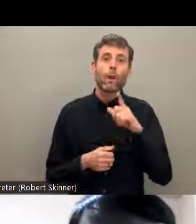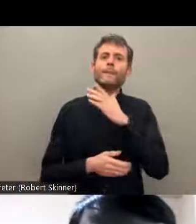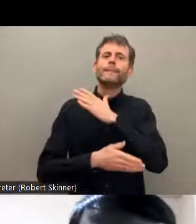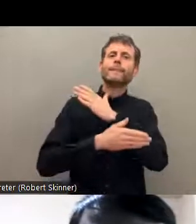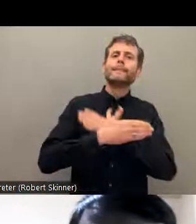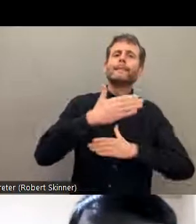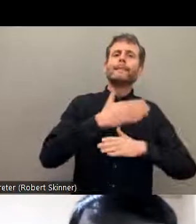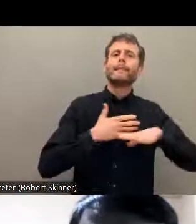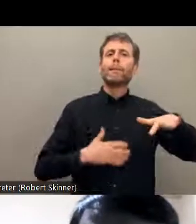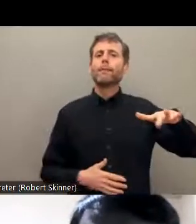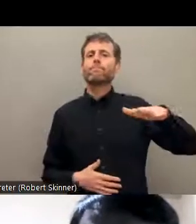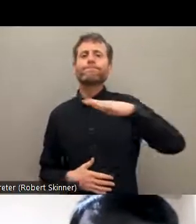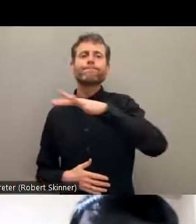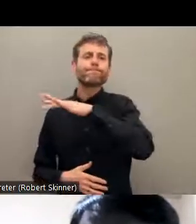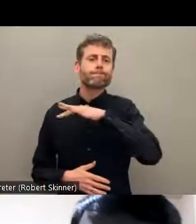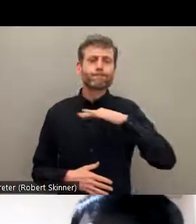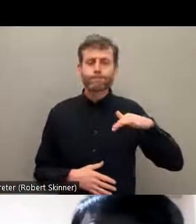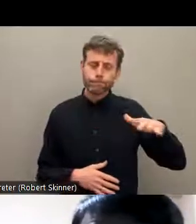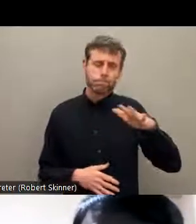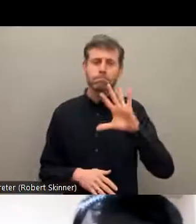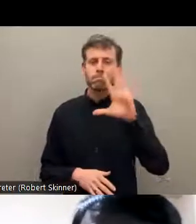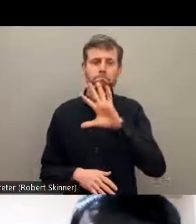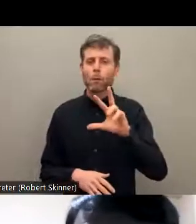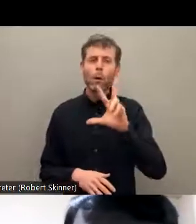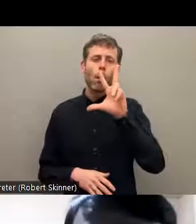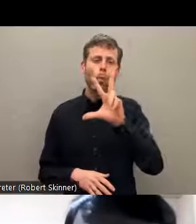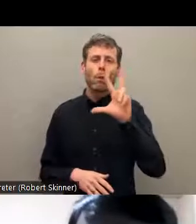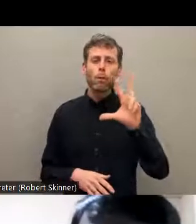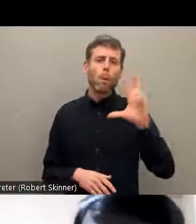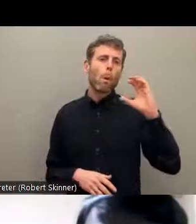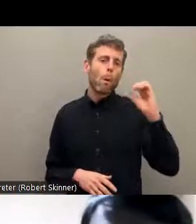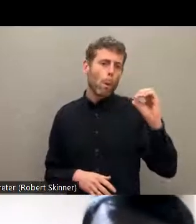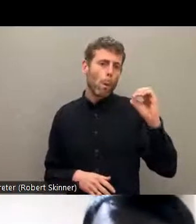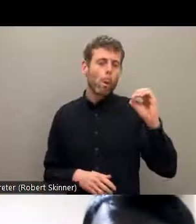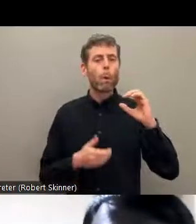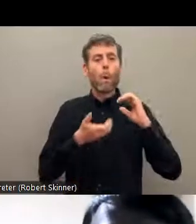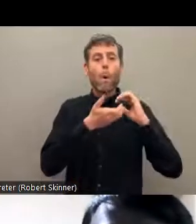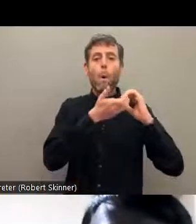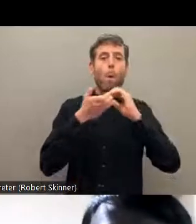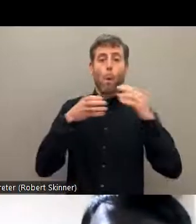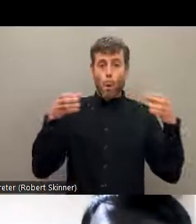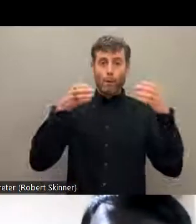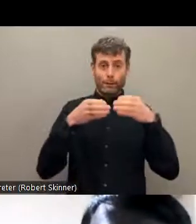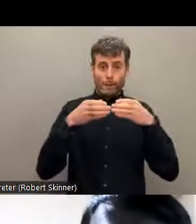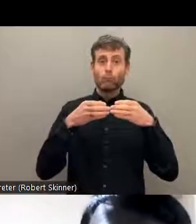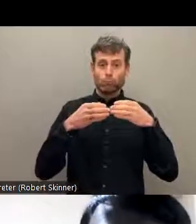so there are around